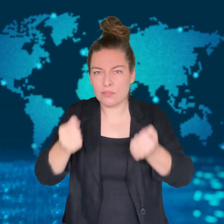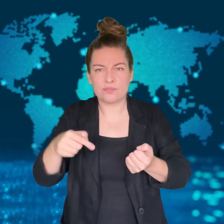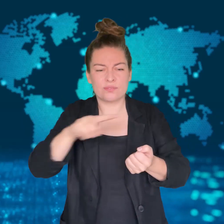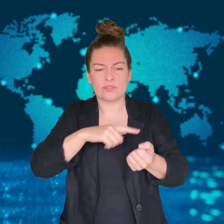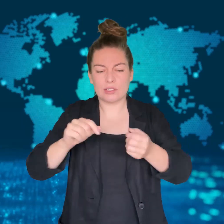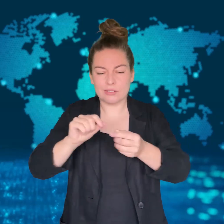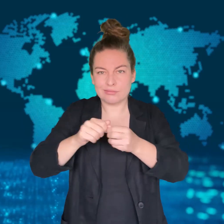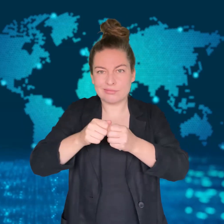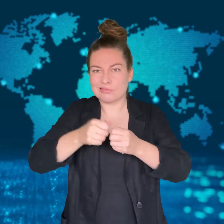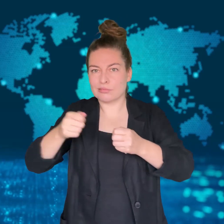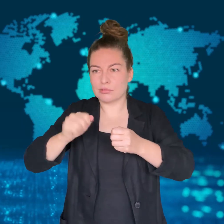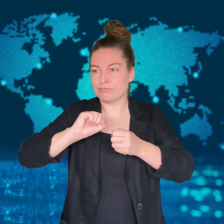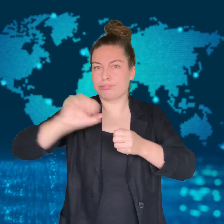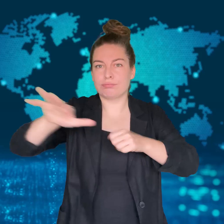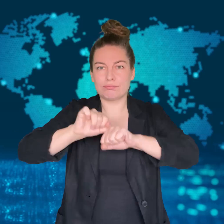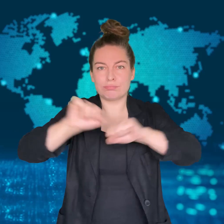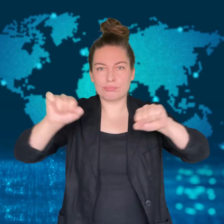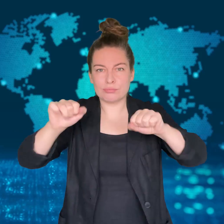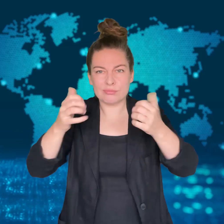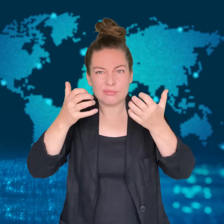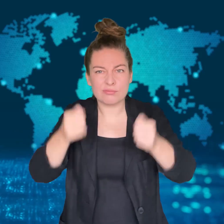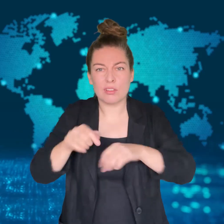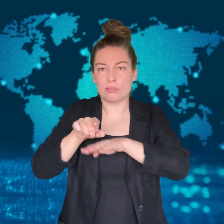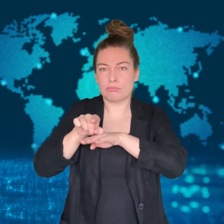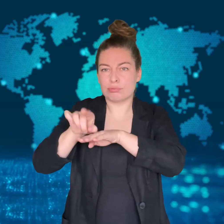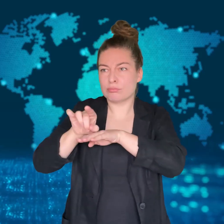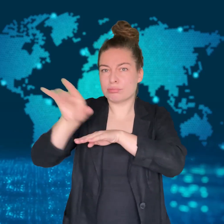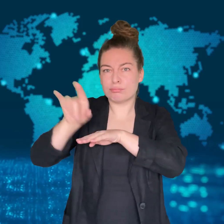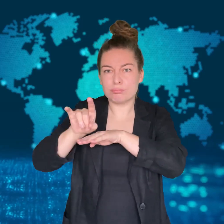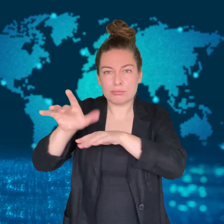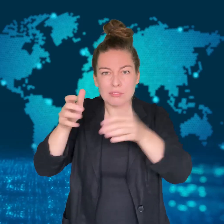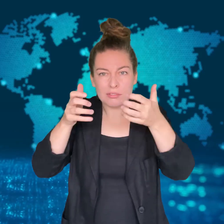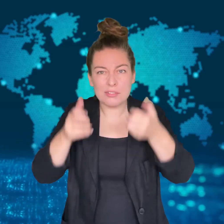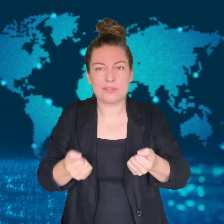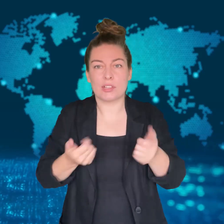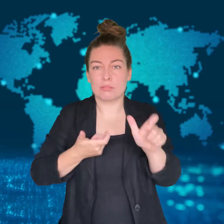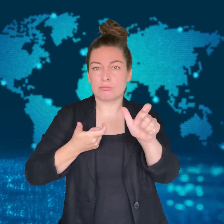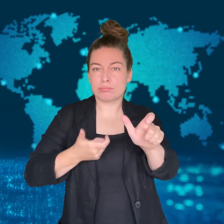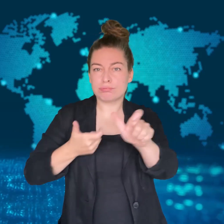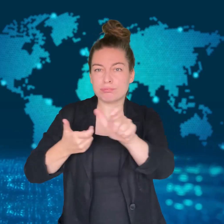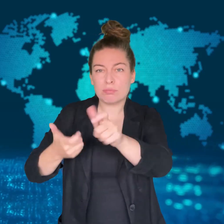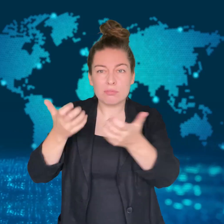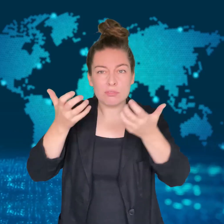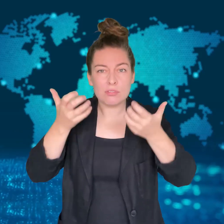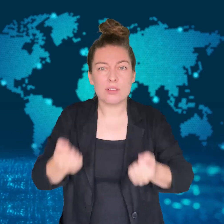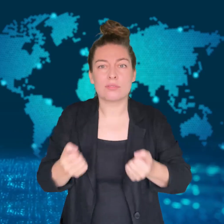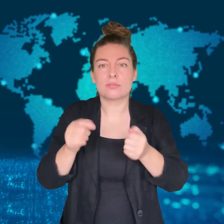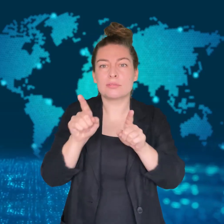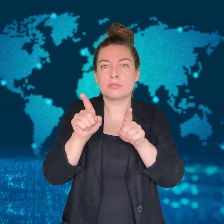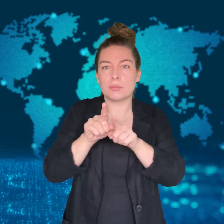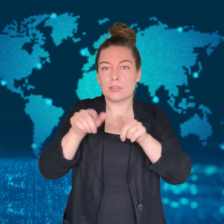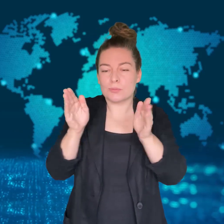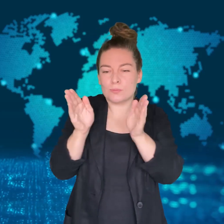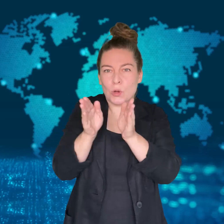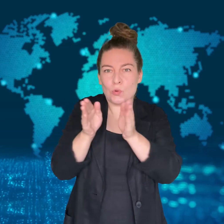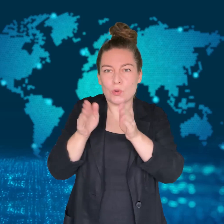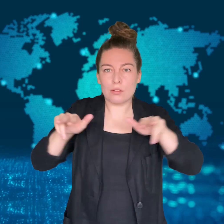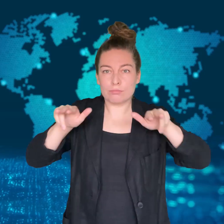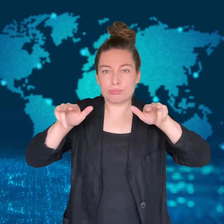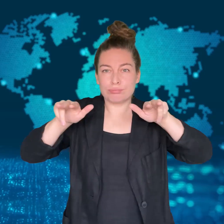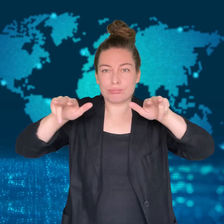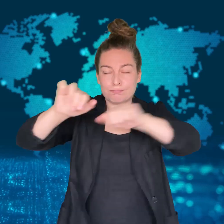They have grenades, anti-tank missiles, and automatic rifles, small suicide drones,